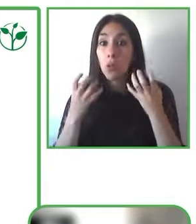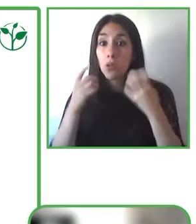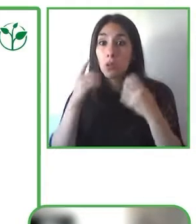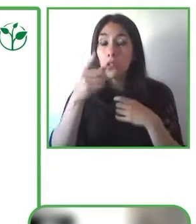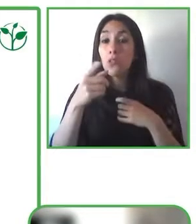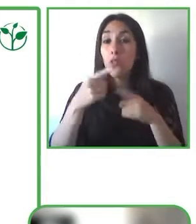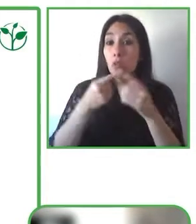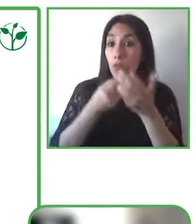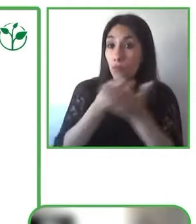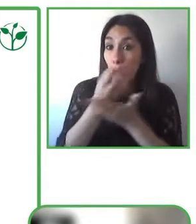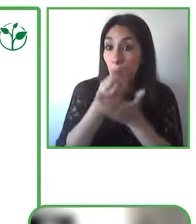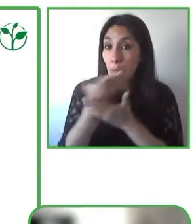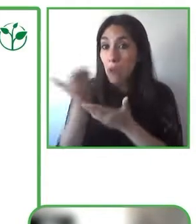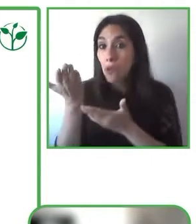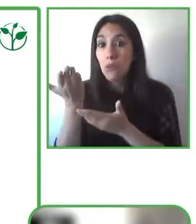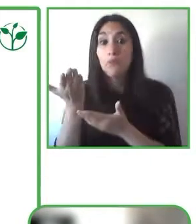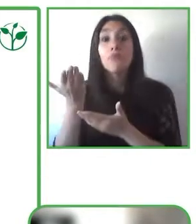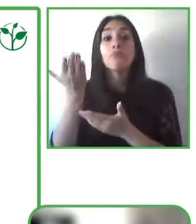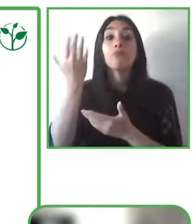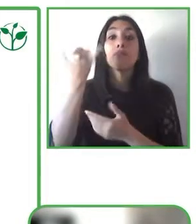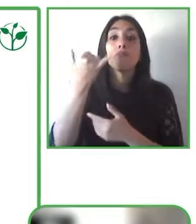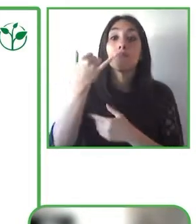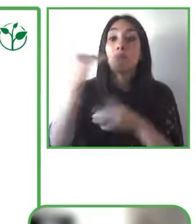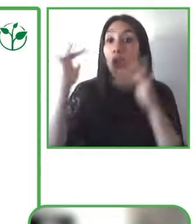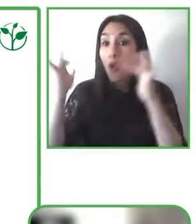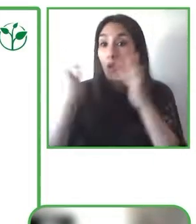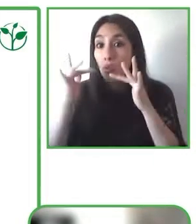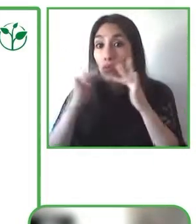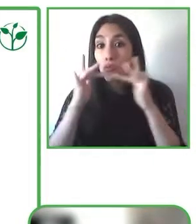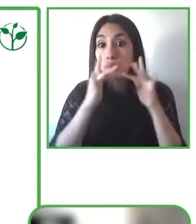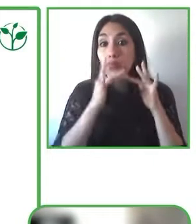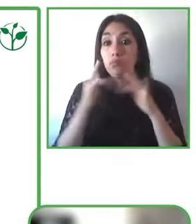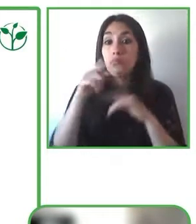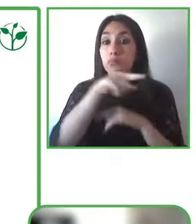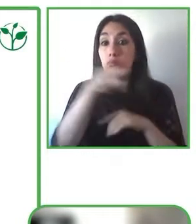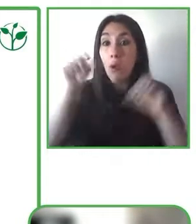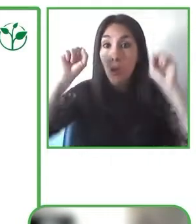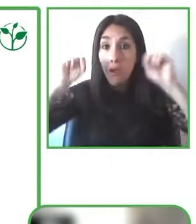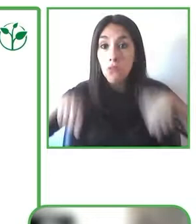people's knowledge about the devices and the features that are available to them